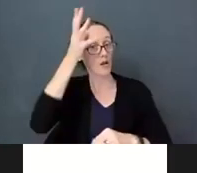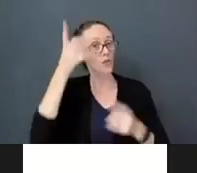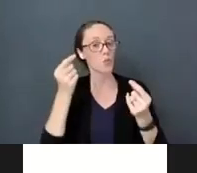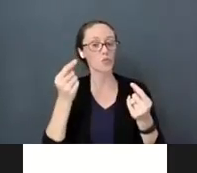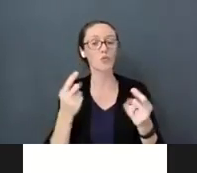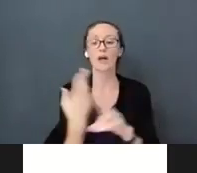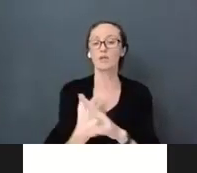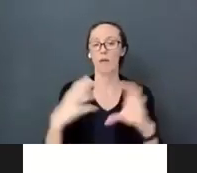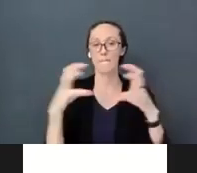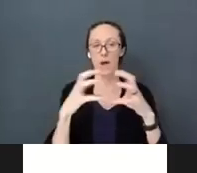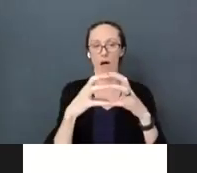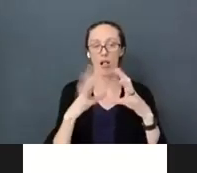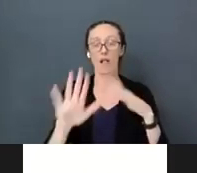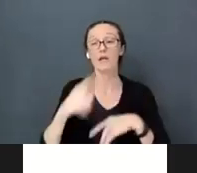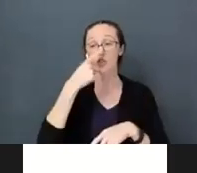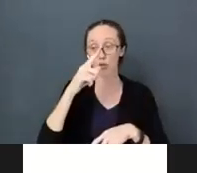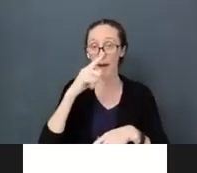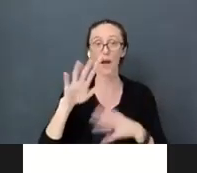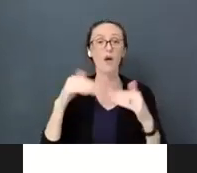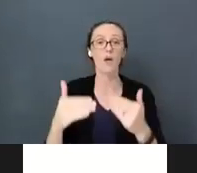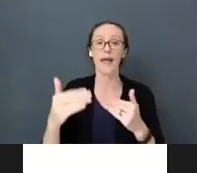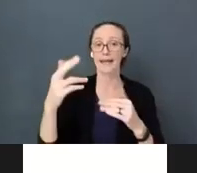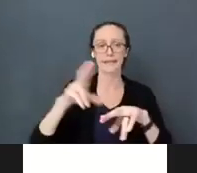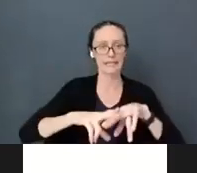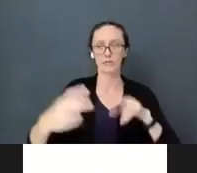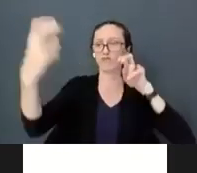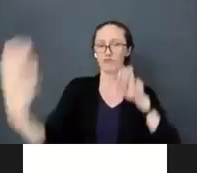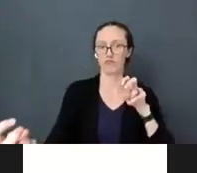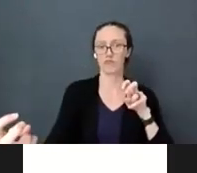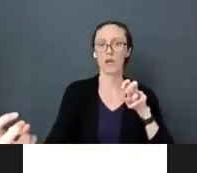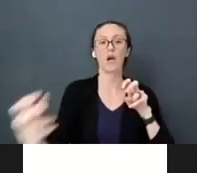can you sit on the ground and say we are just going to play ball. I throw the ball,